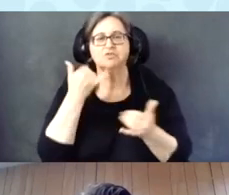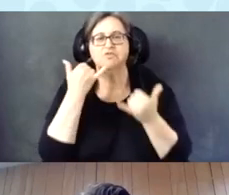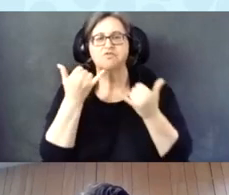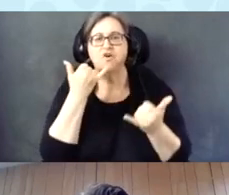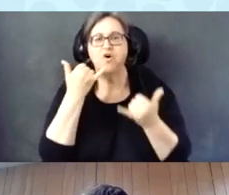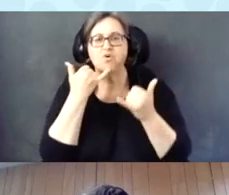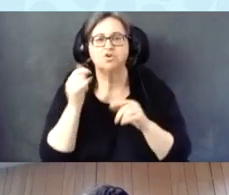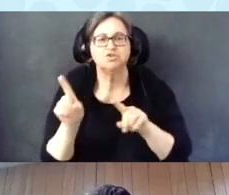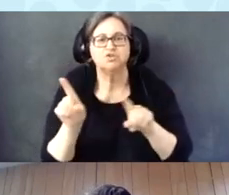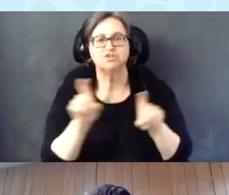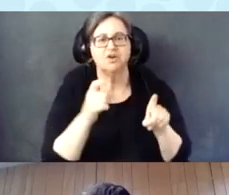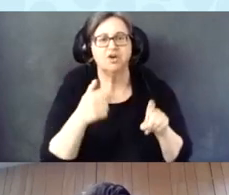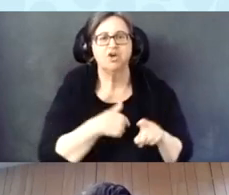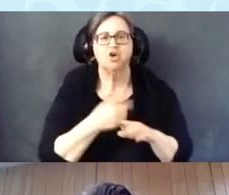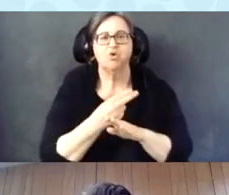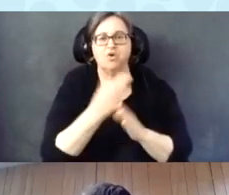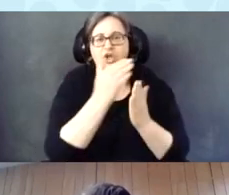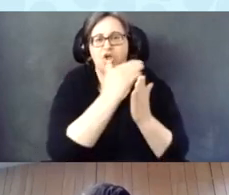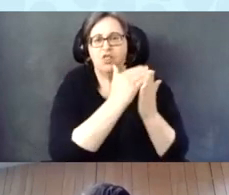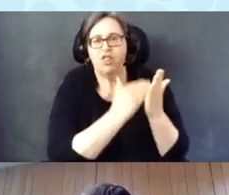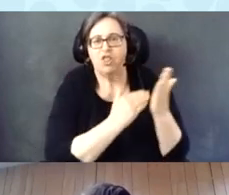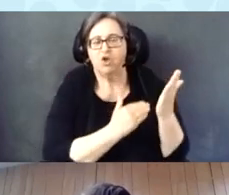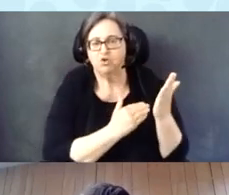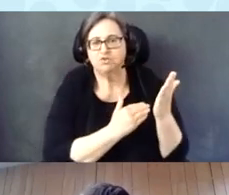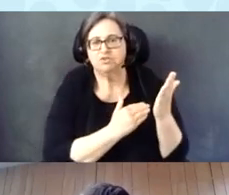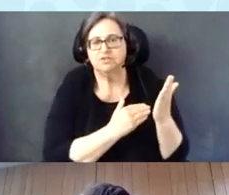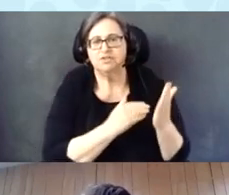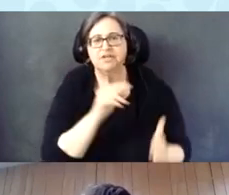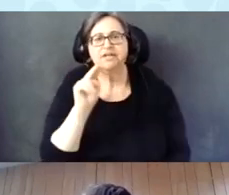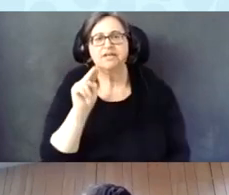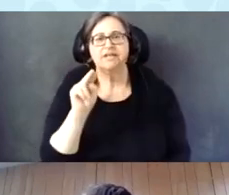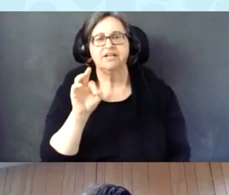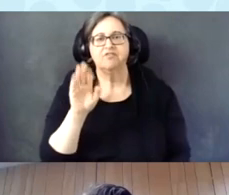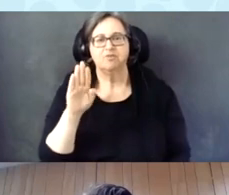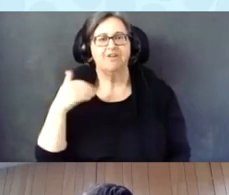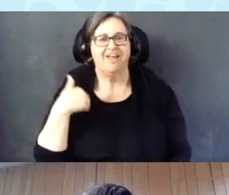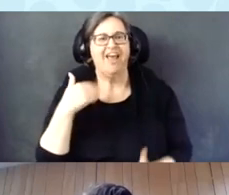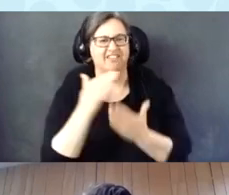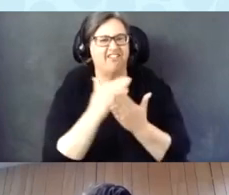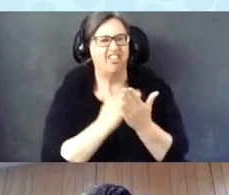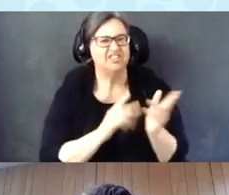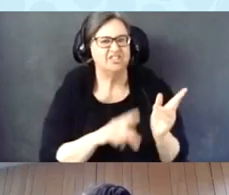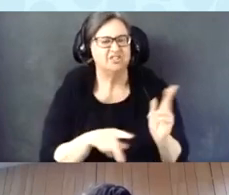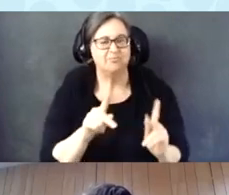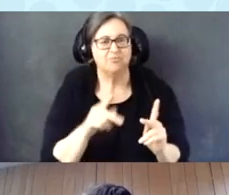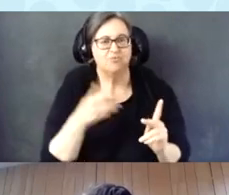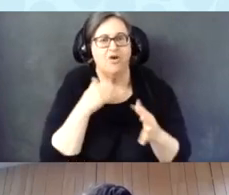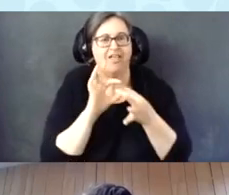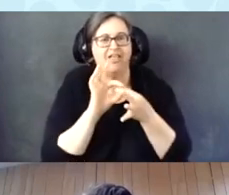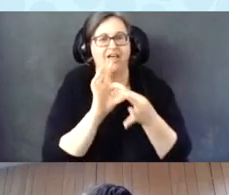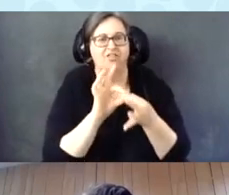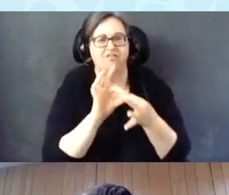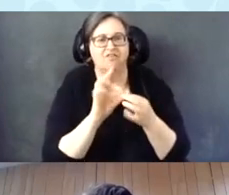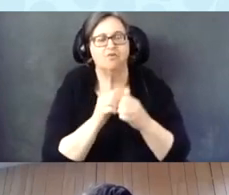And we used a list owned by the National Federation of the Blind of people that had a relationship with the NFB.